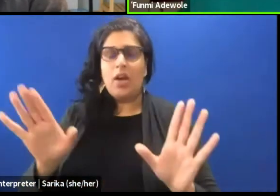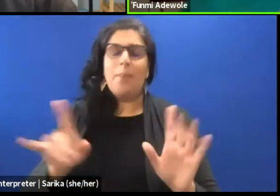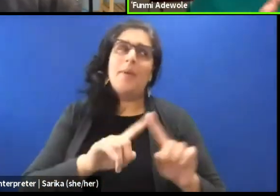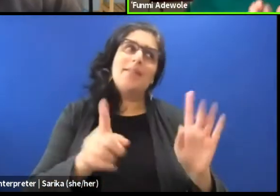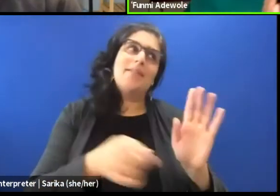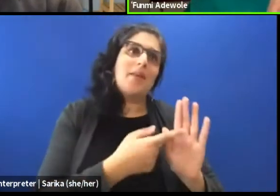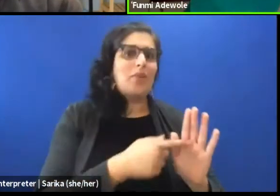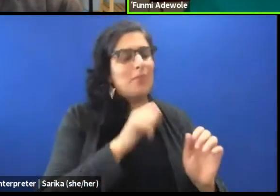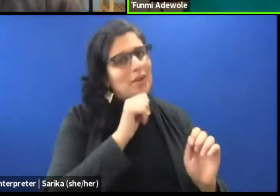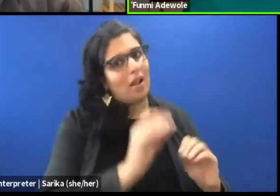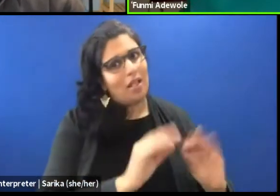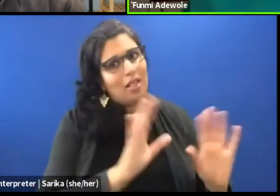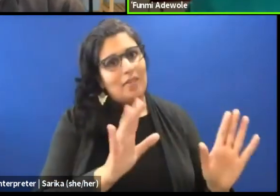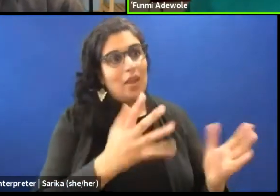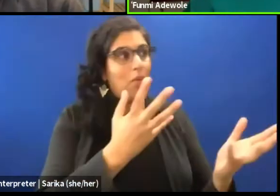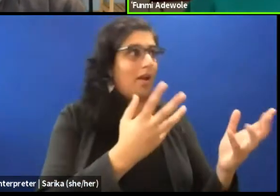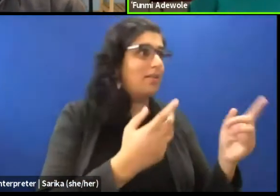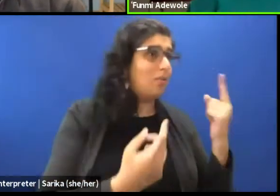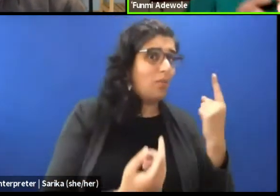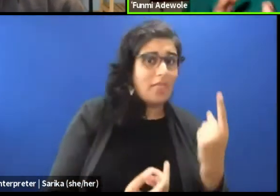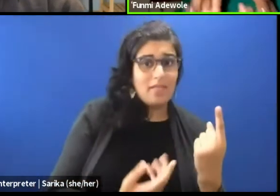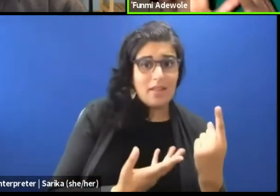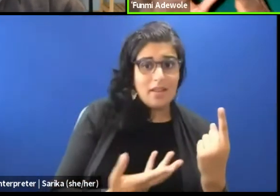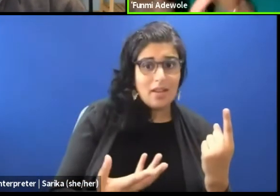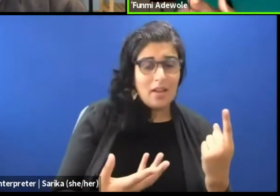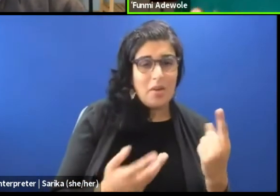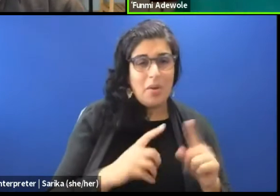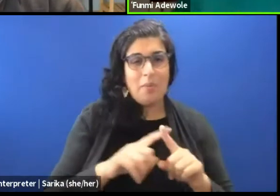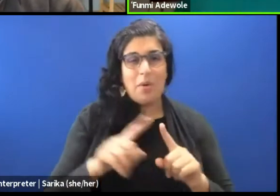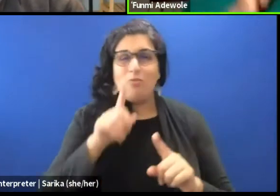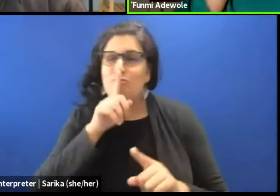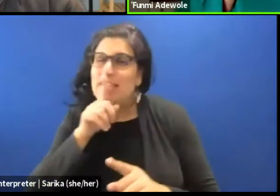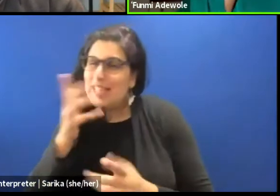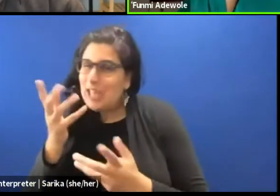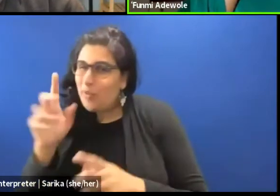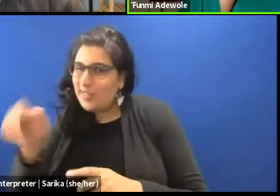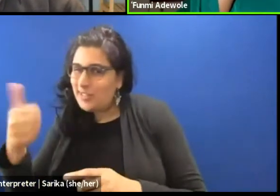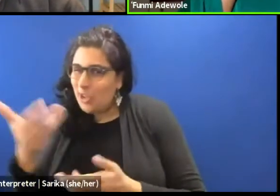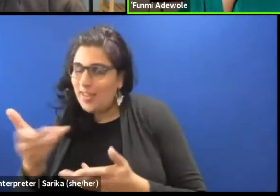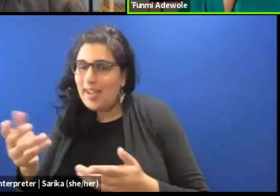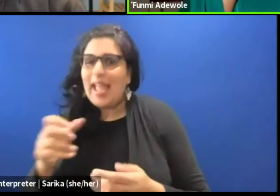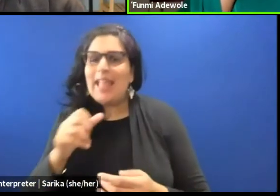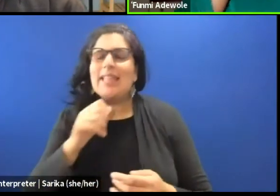They are saying they want A, but really they want B, and it is not that they are necessarily lying to you,